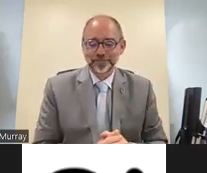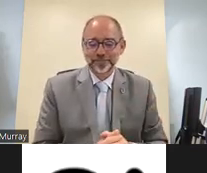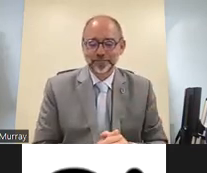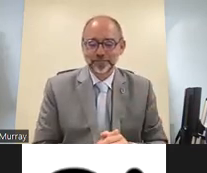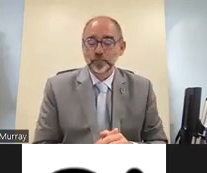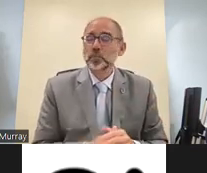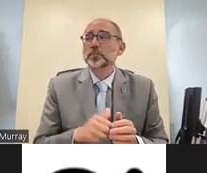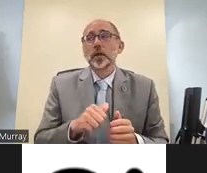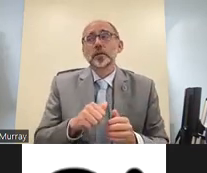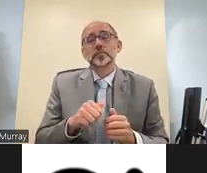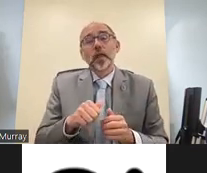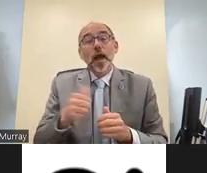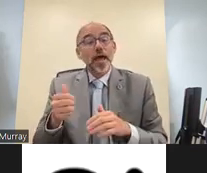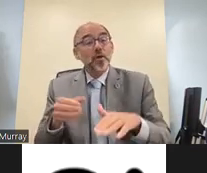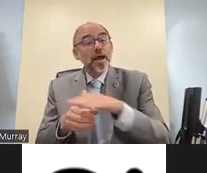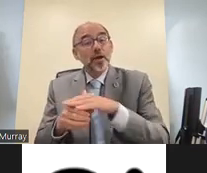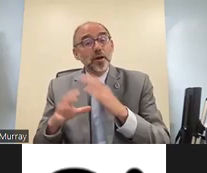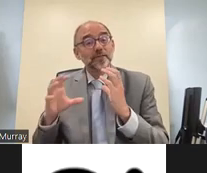so direct collaboration with deaf communities important